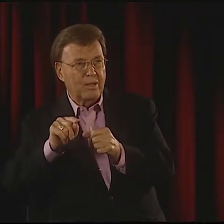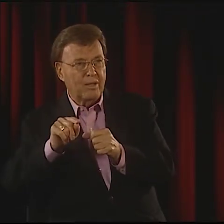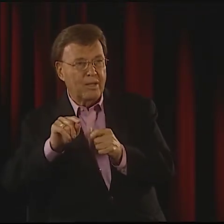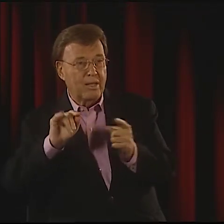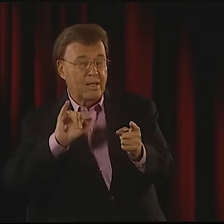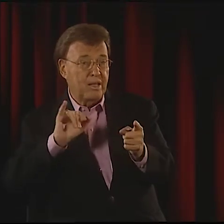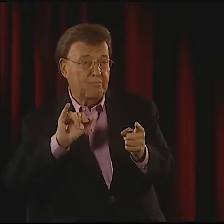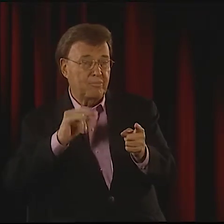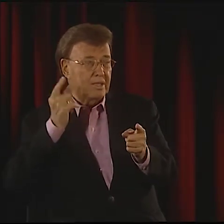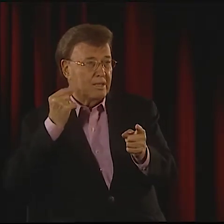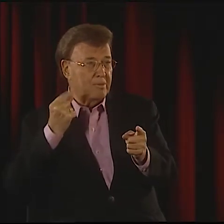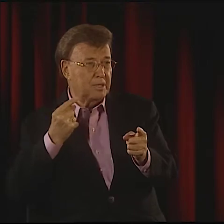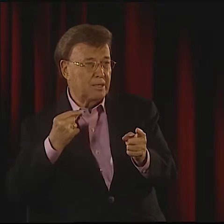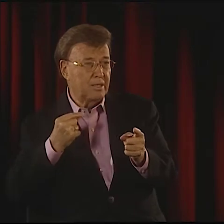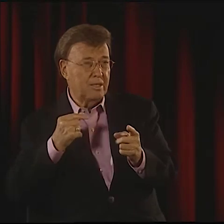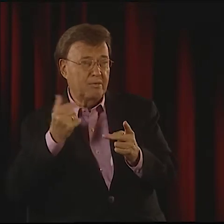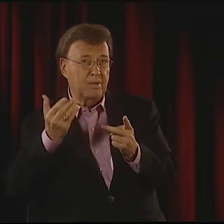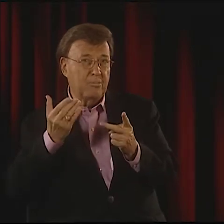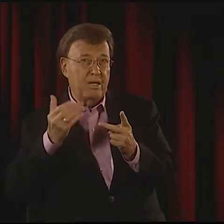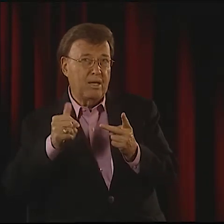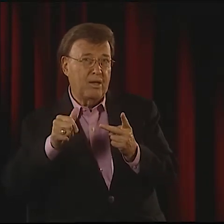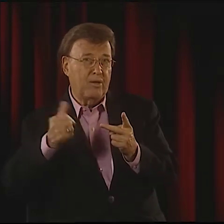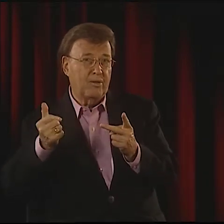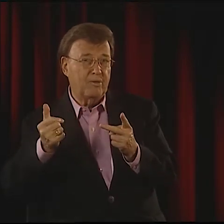AT THAT TIME.